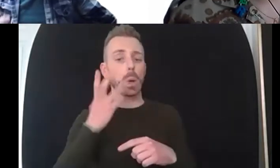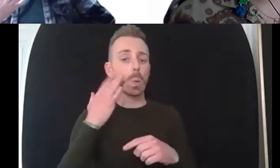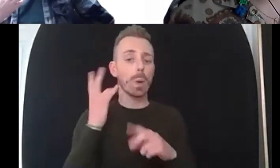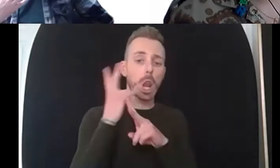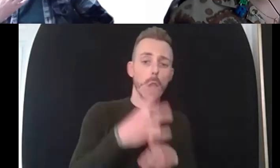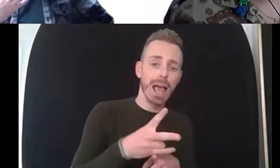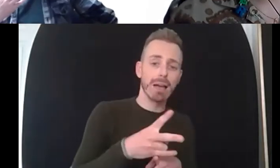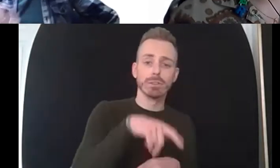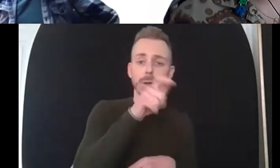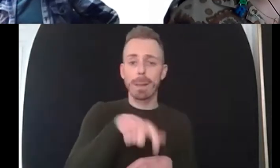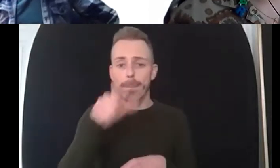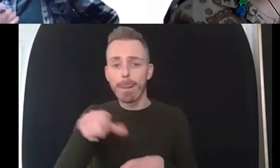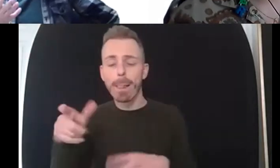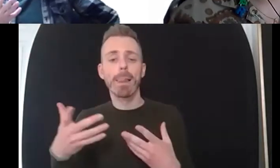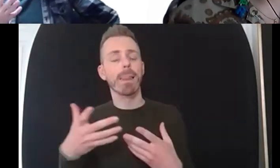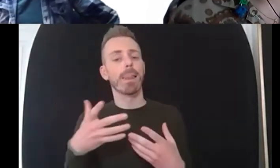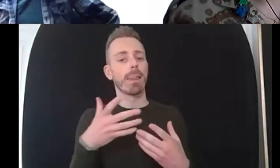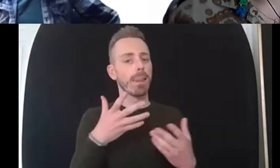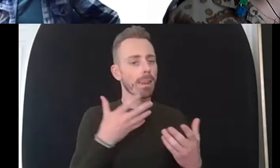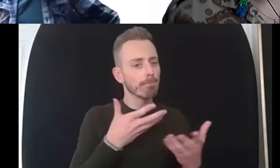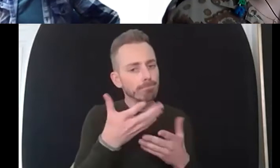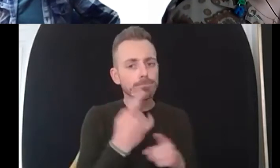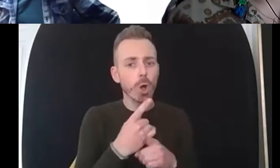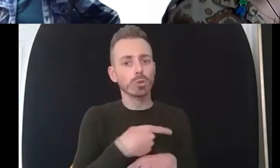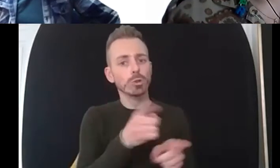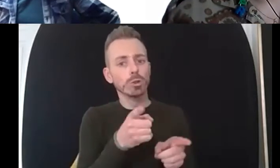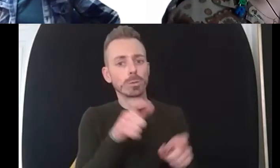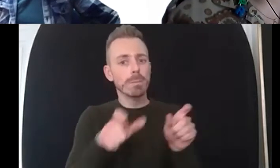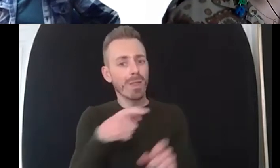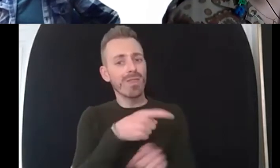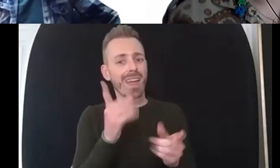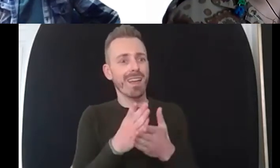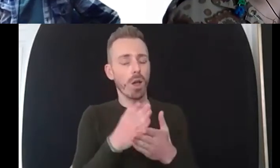people who are the most vulnerable or feeling very vulnerable so as they start to explore